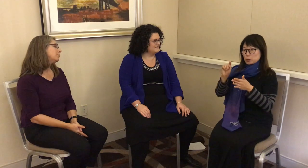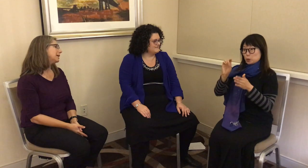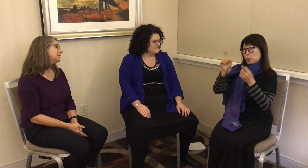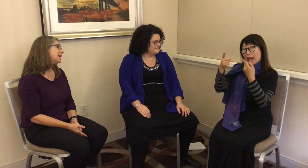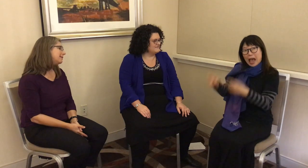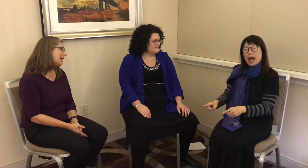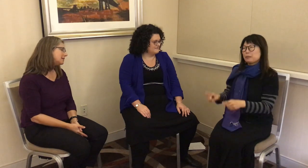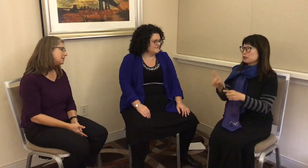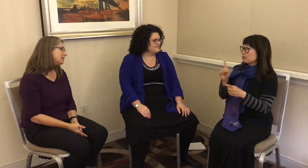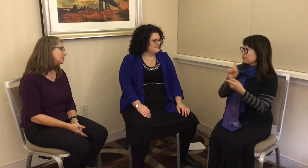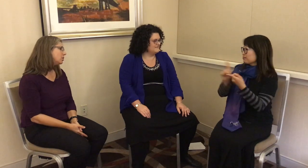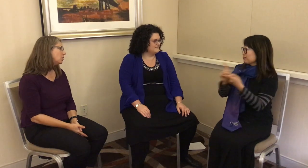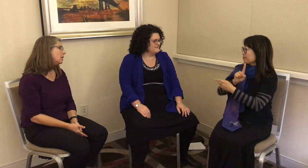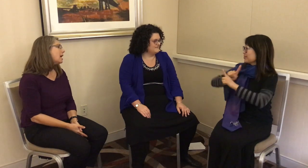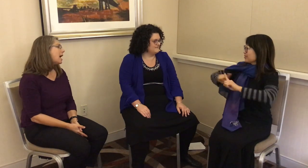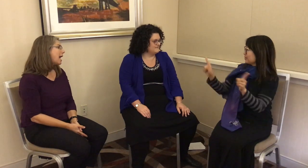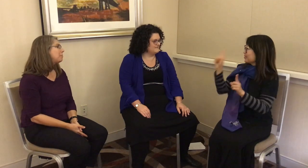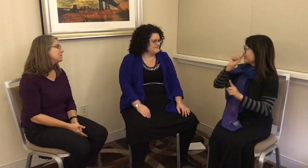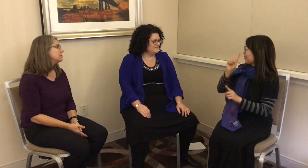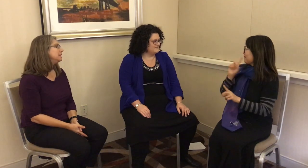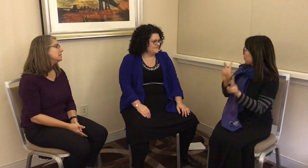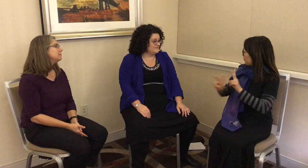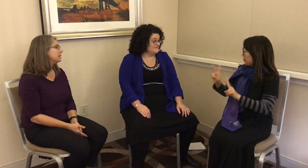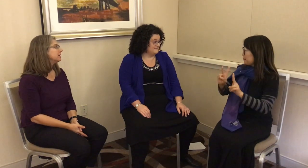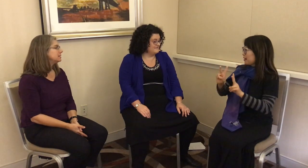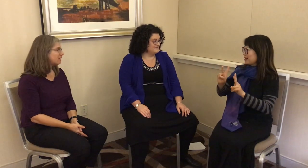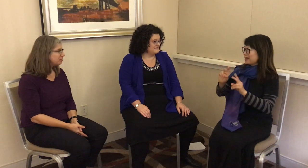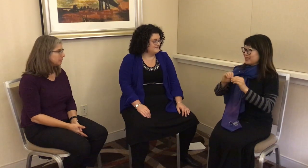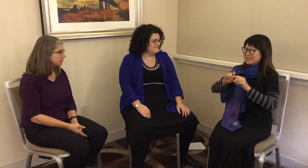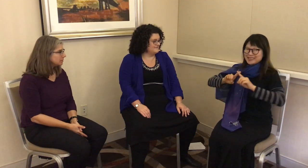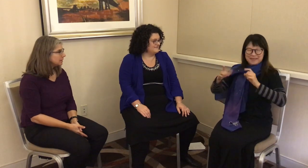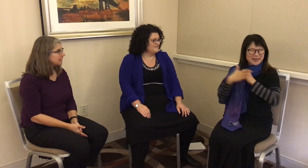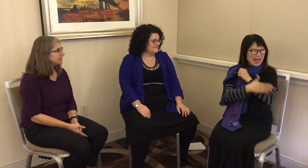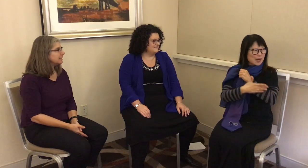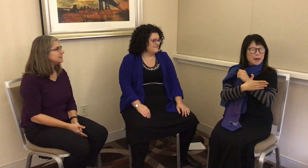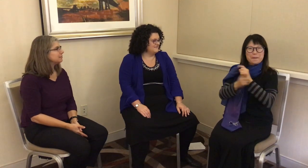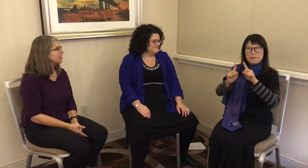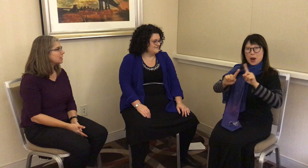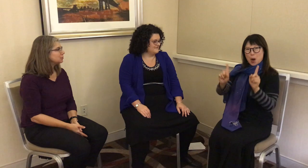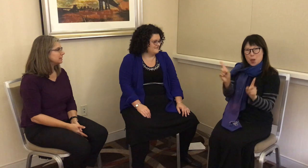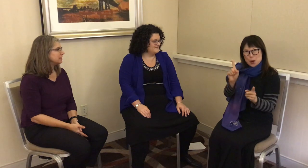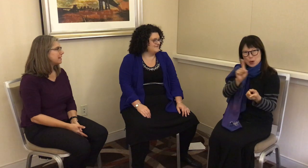a place like that. I happened to meet various deaf people in different countries, and that